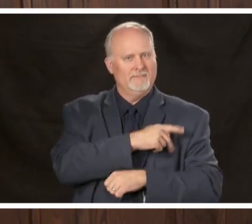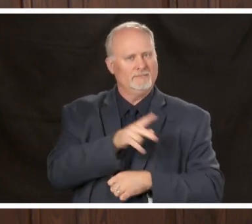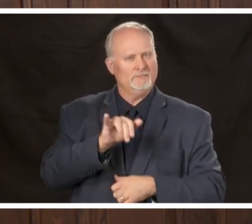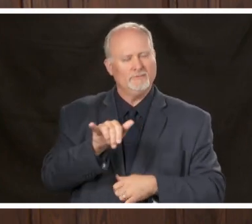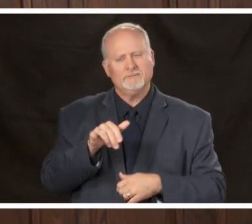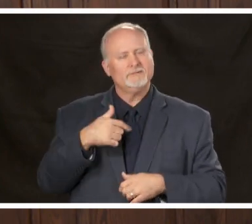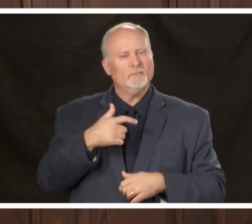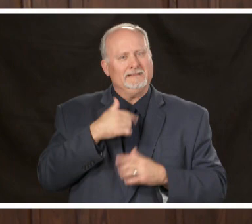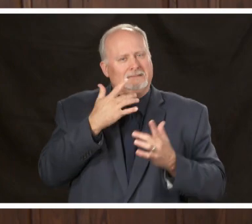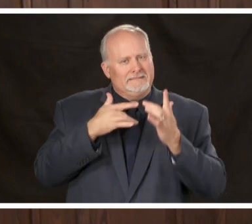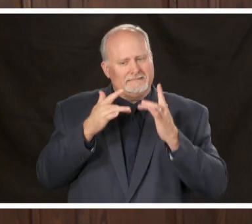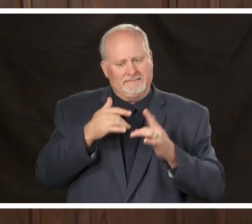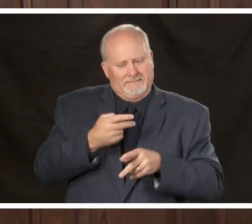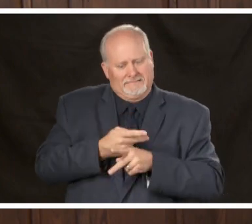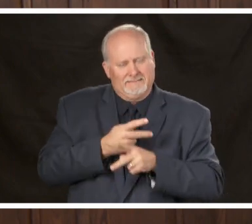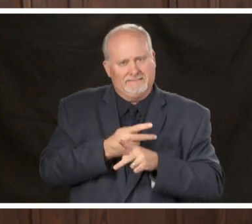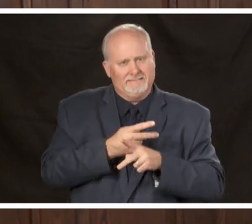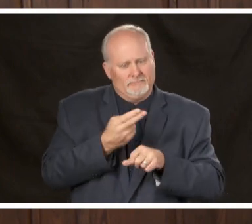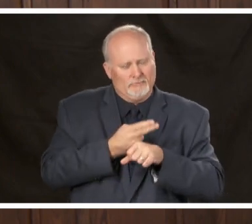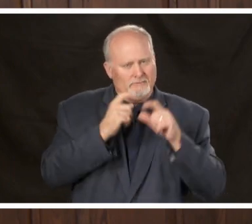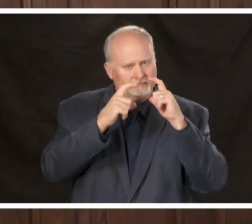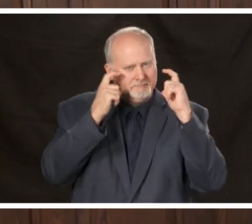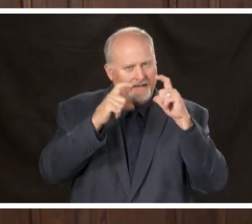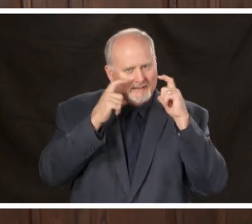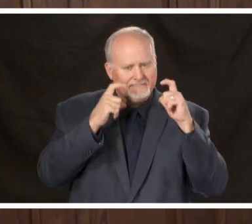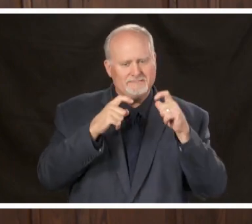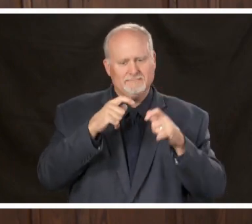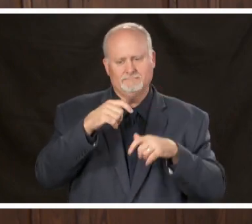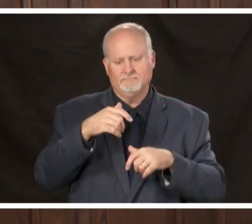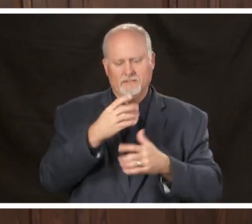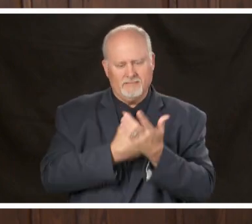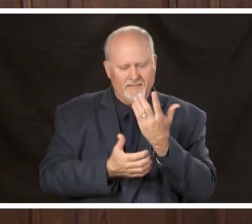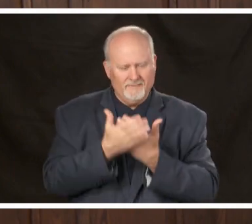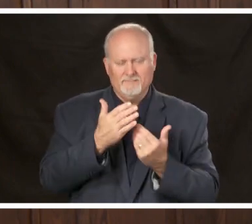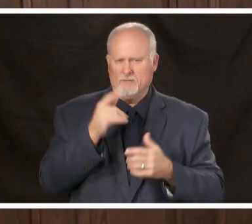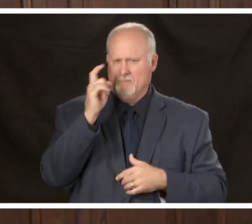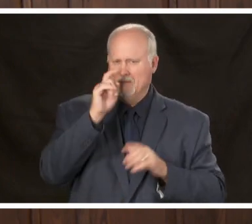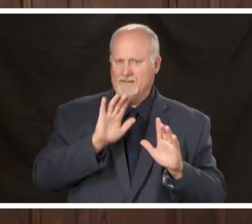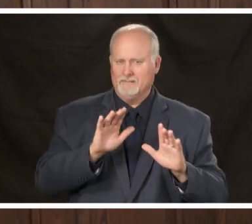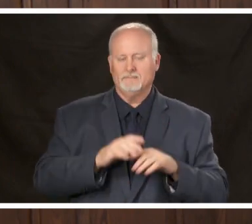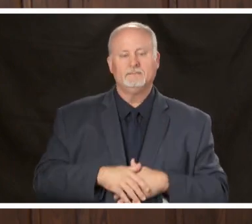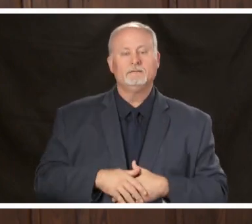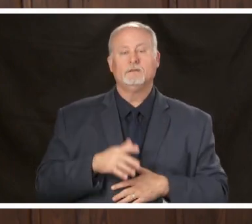short supply we test patients on admission to the hospital as well for